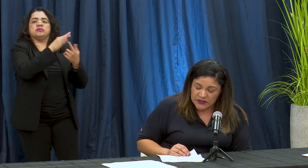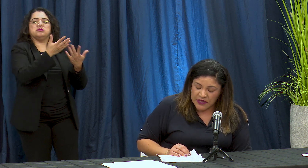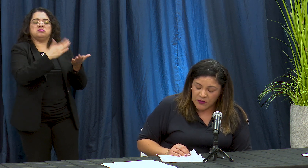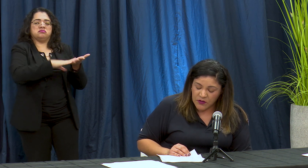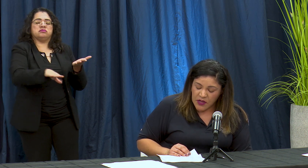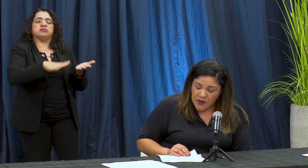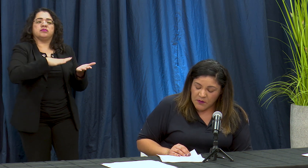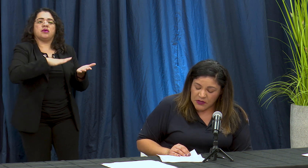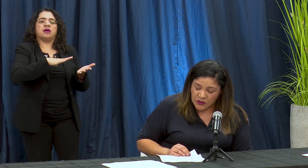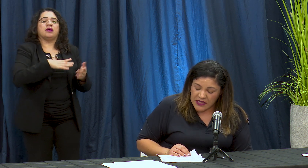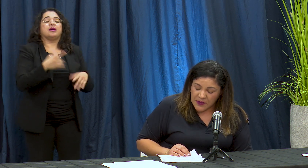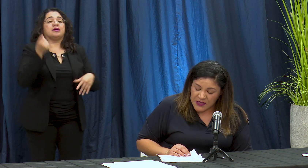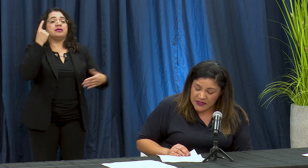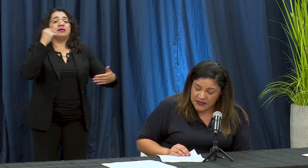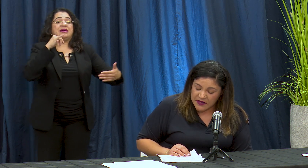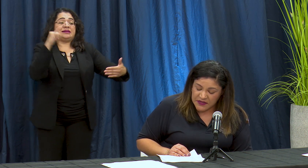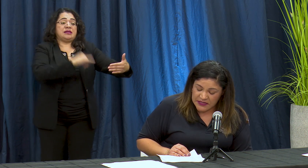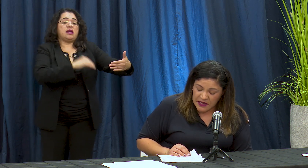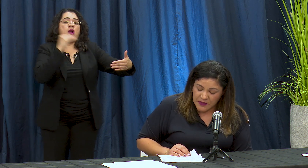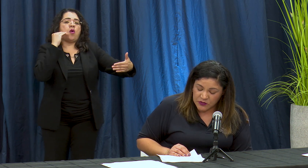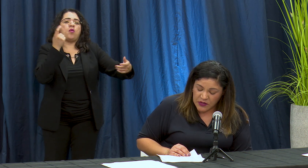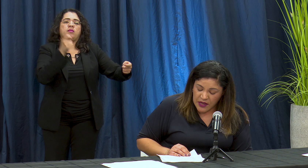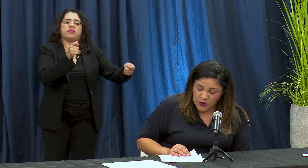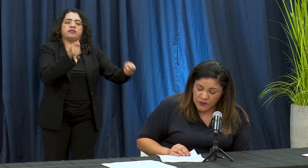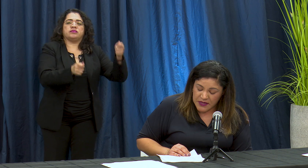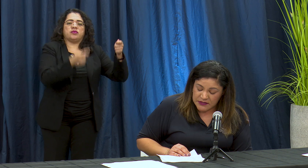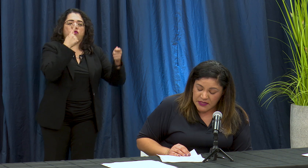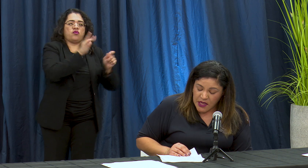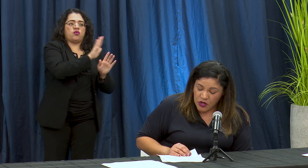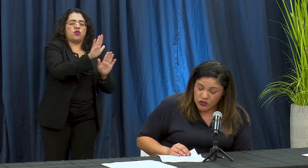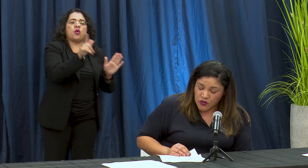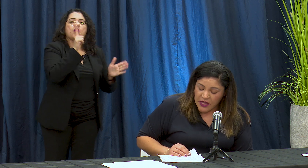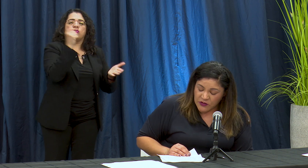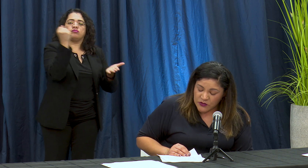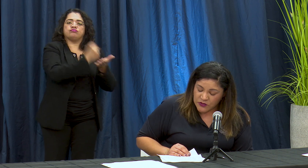estado meto de comment' a a través de la Percheron mess los condado zkn